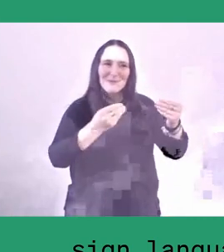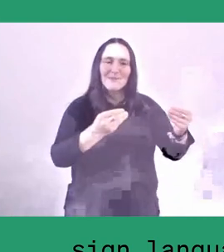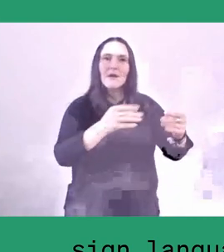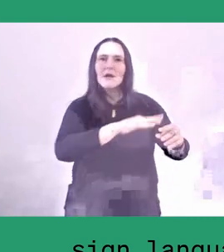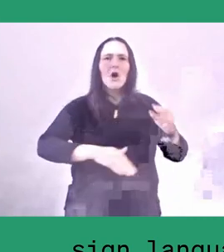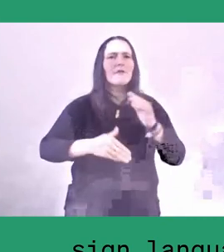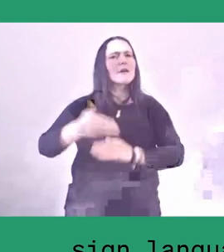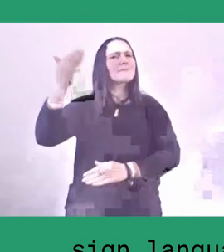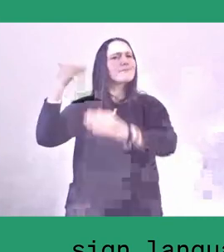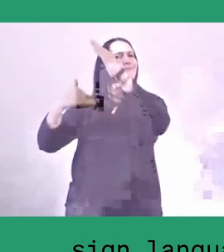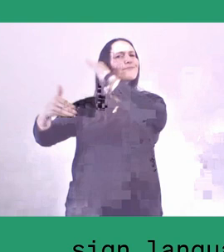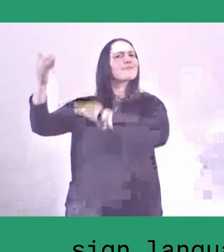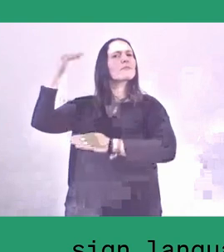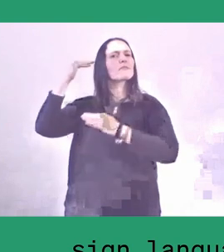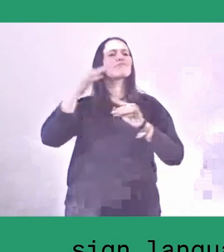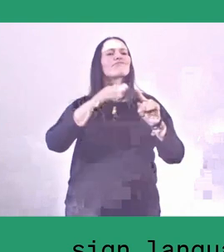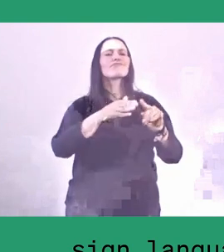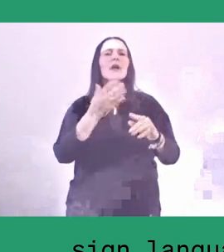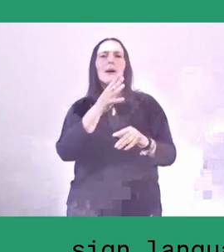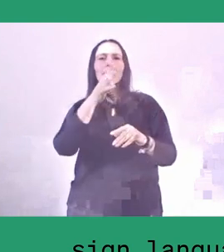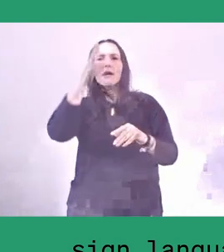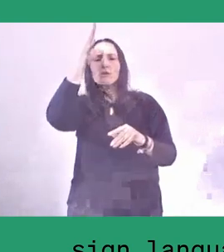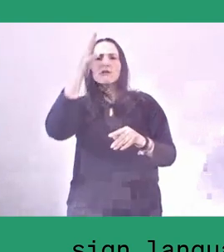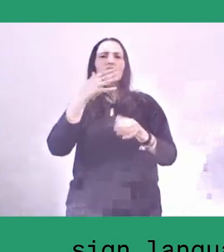by the stories, that could be fiction or fact.